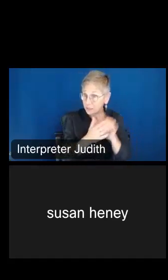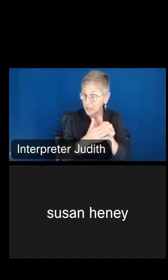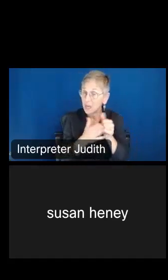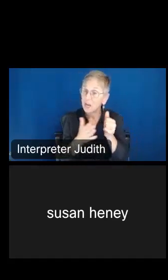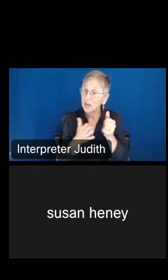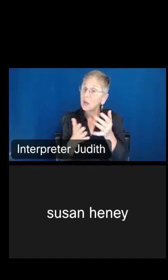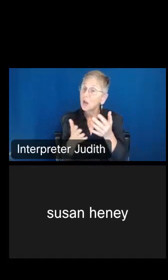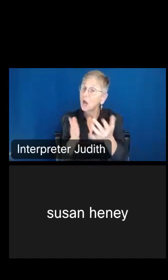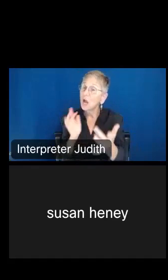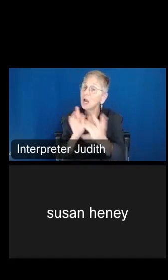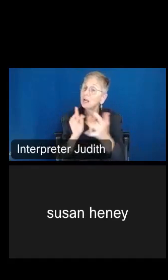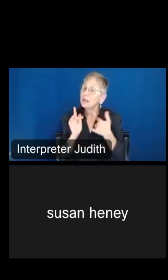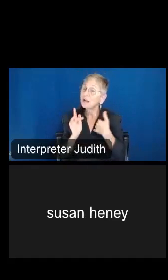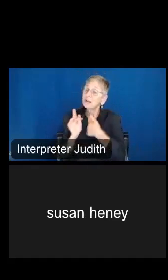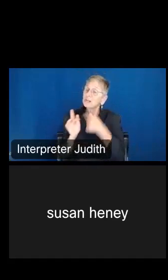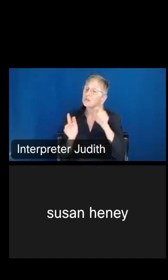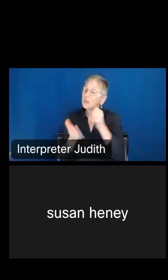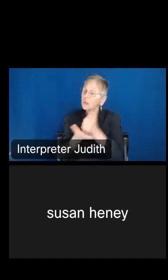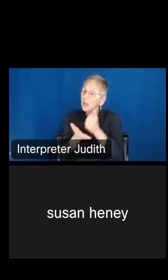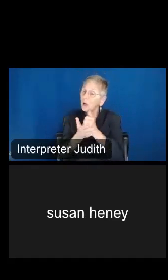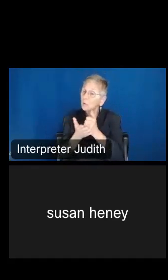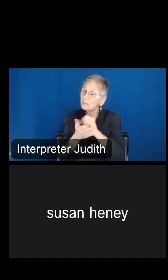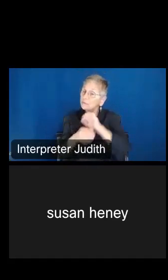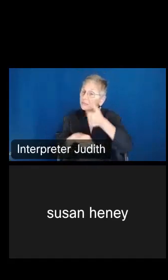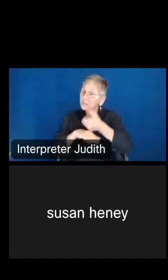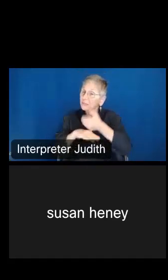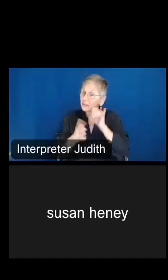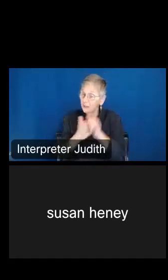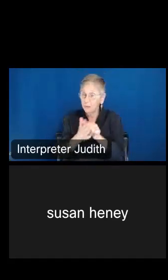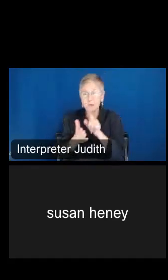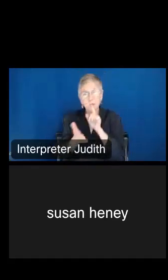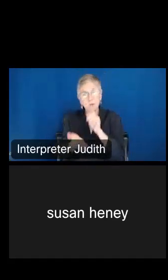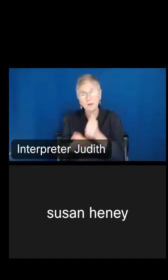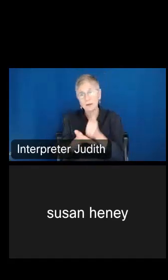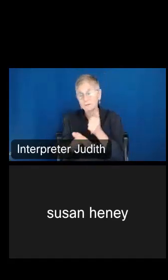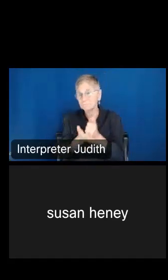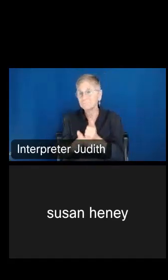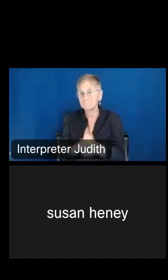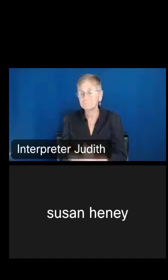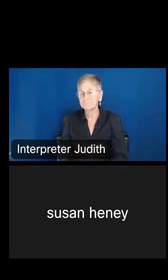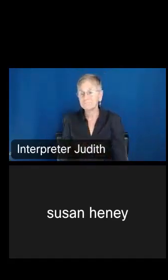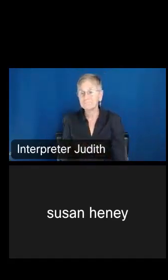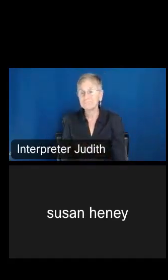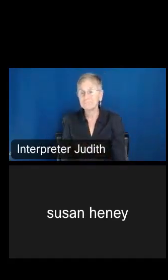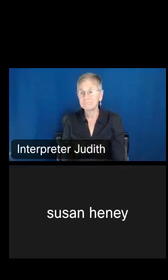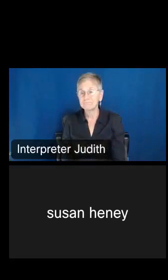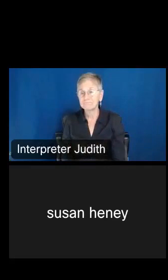because it's a great -- again, it's a great thing for accuracy as far as income and other